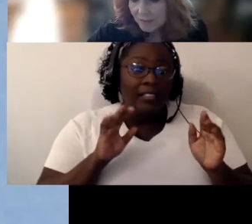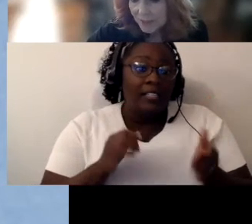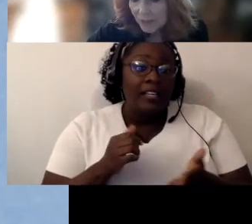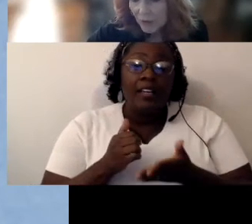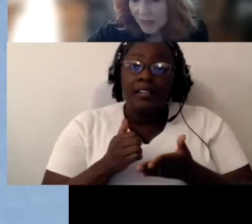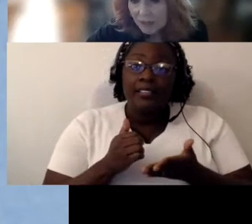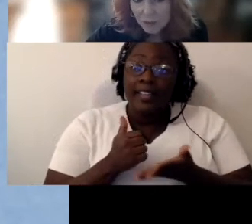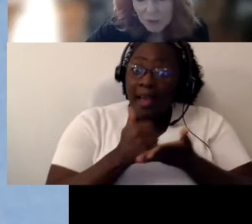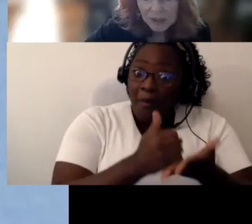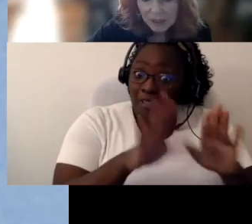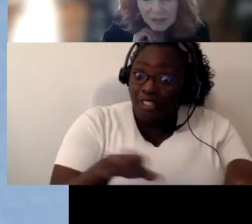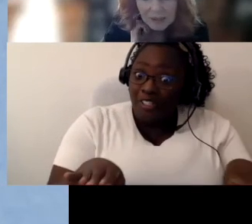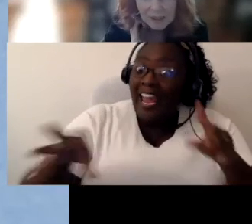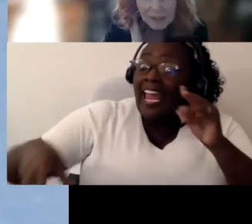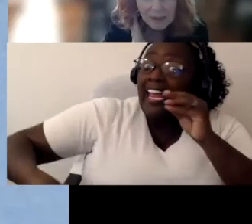So there is the word there.